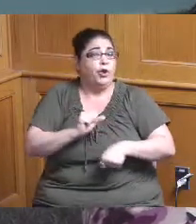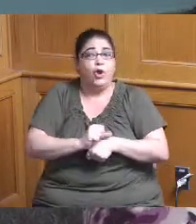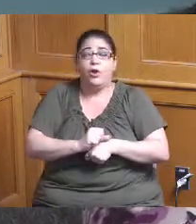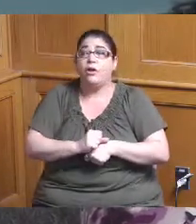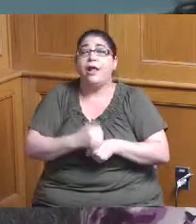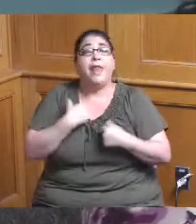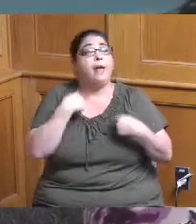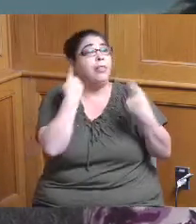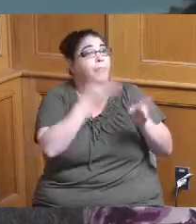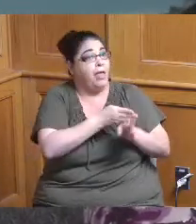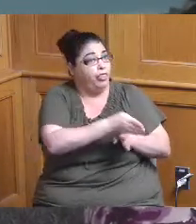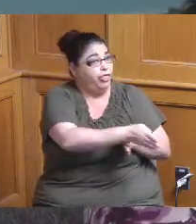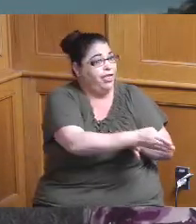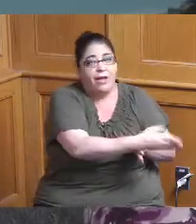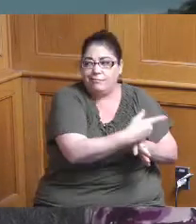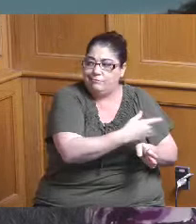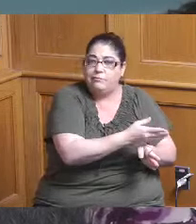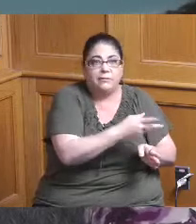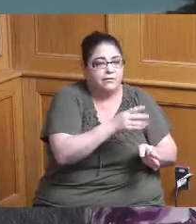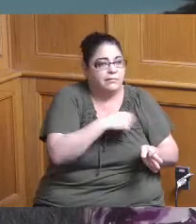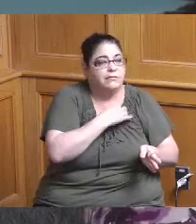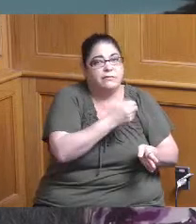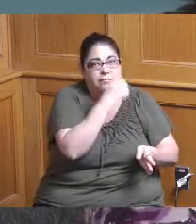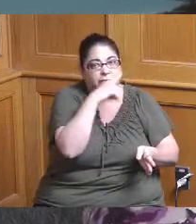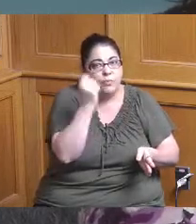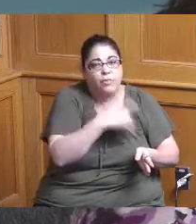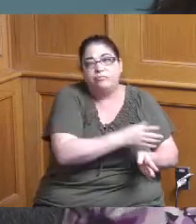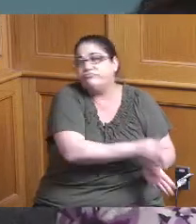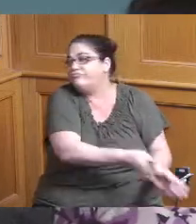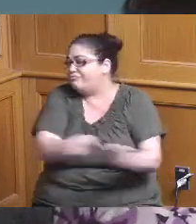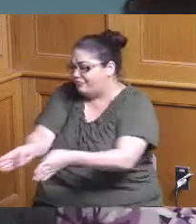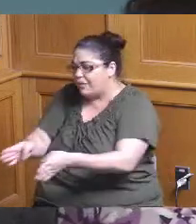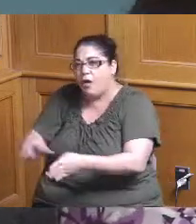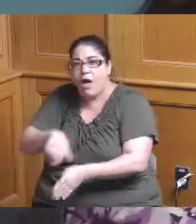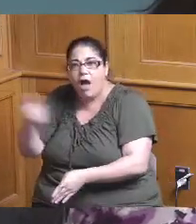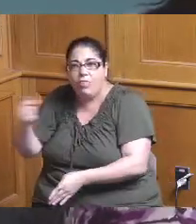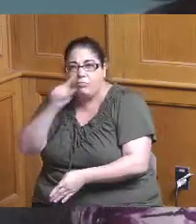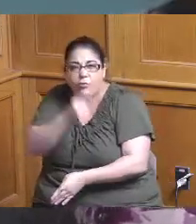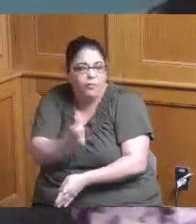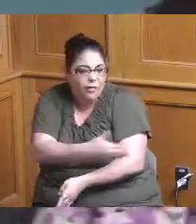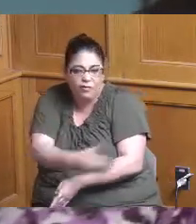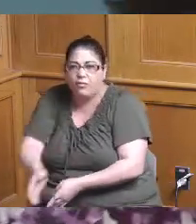the young people that are coming out and those who are in college they got different things that